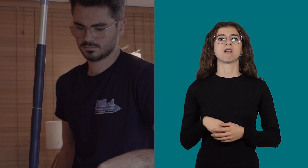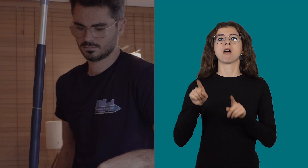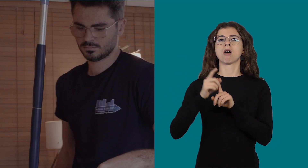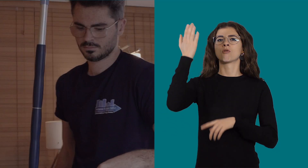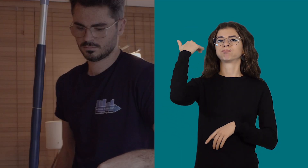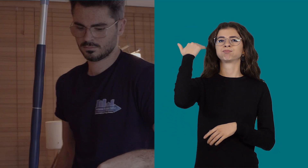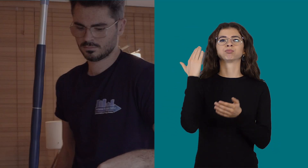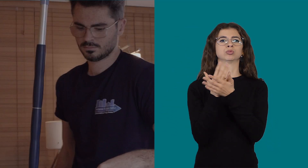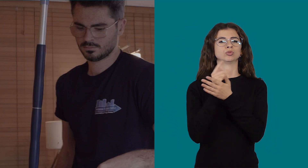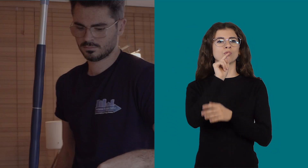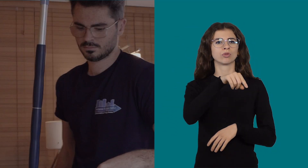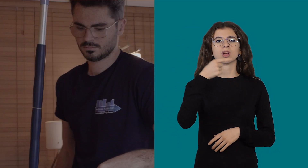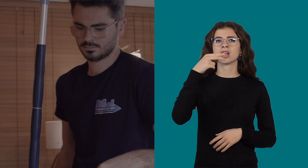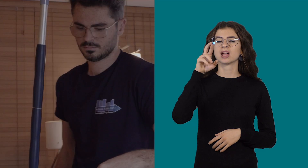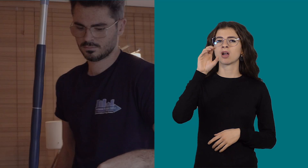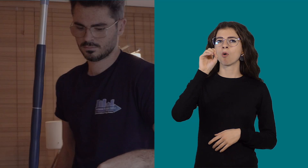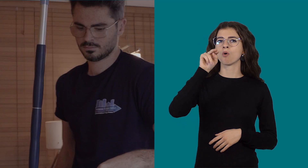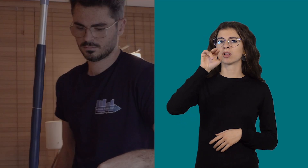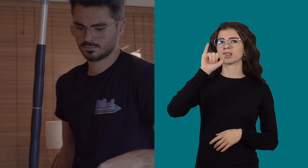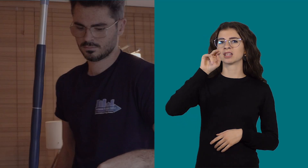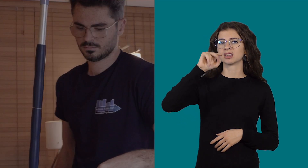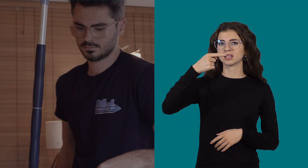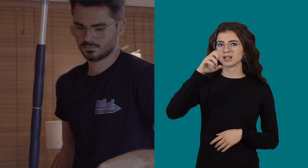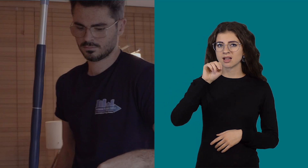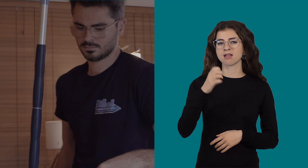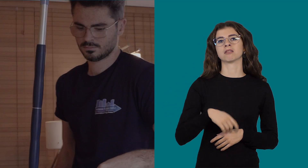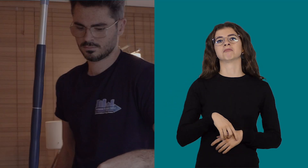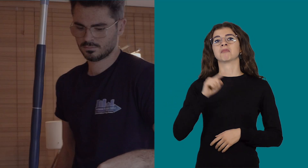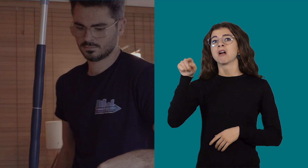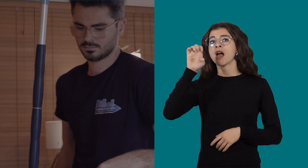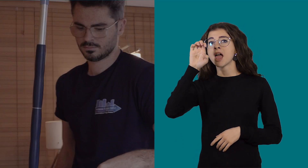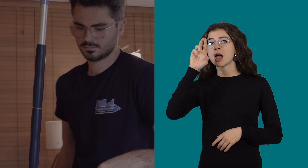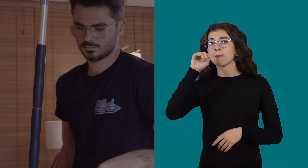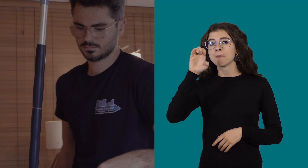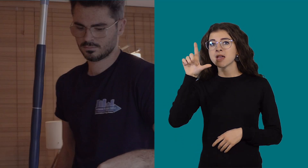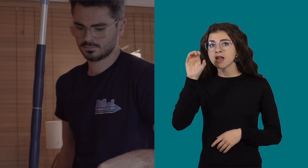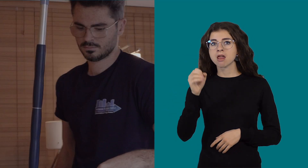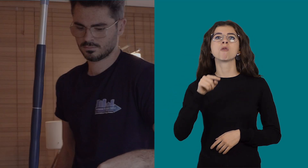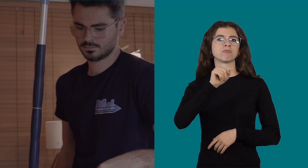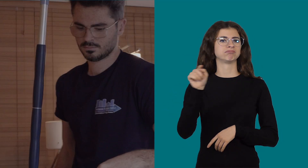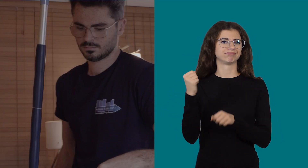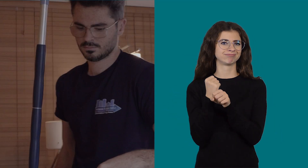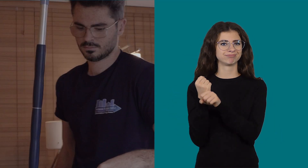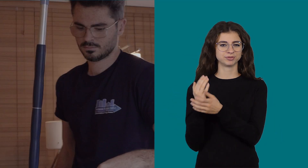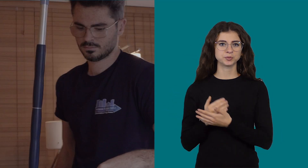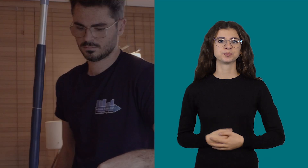and in the past, he has even worked in Groningen and Ermelo.